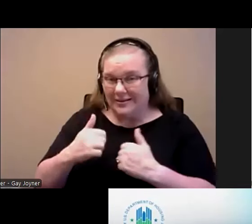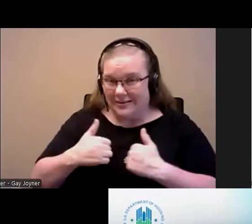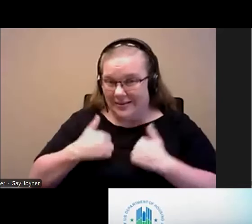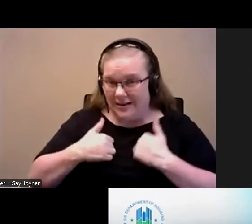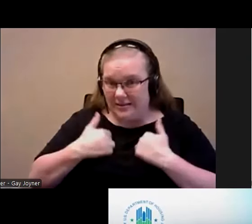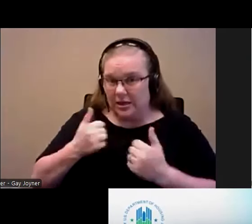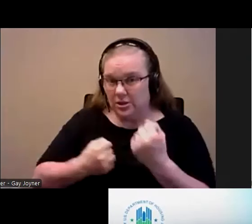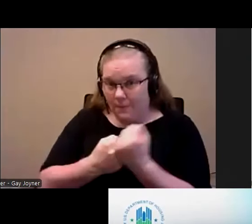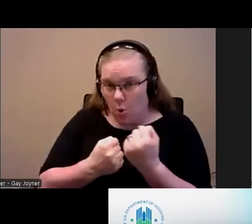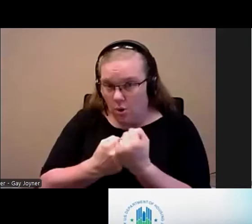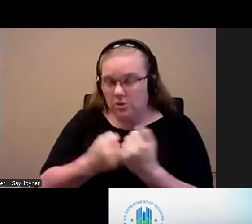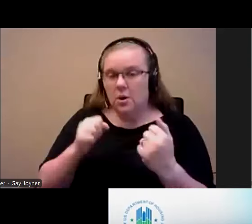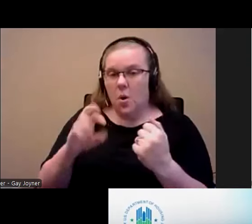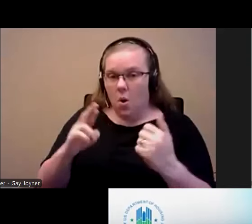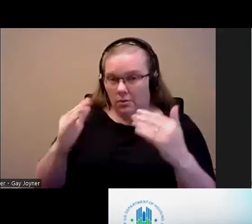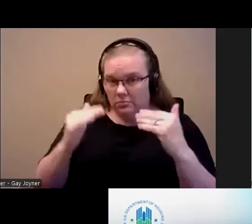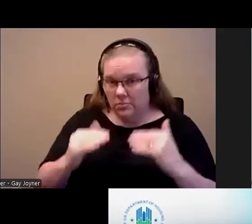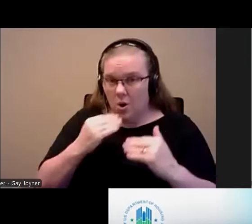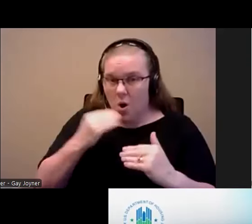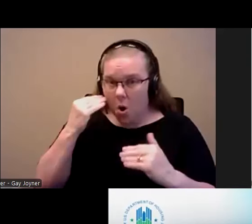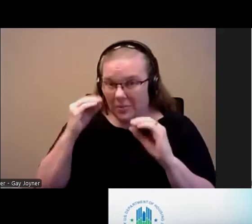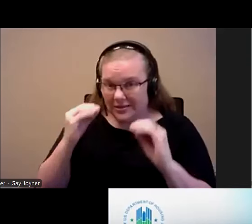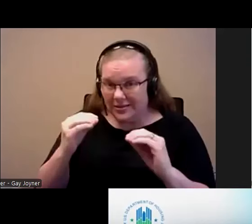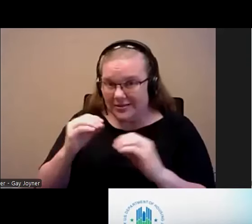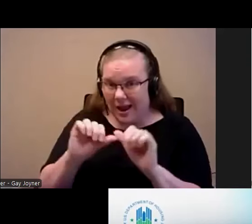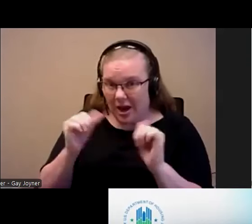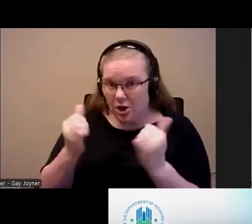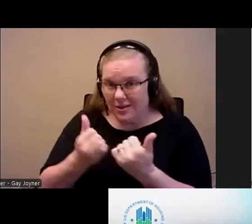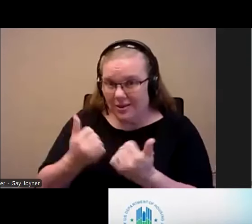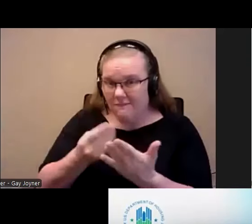or if you are homelessness agency that is funded through the continuum of care,